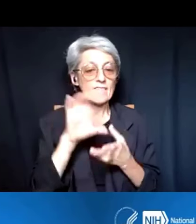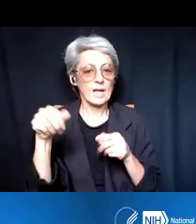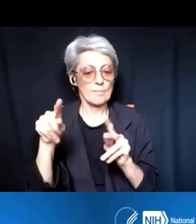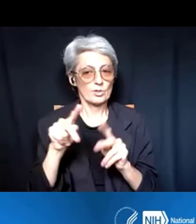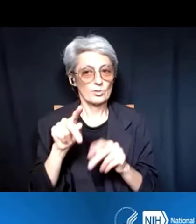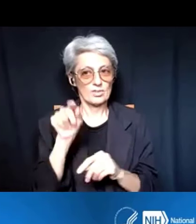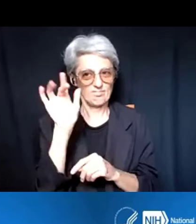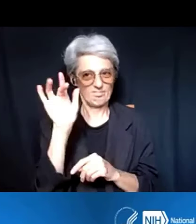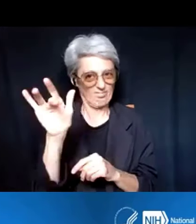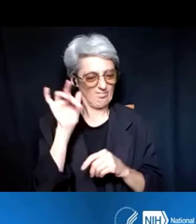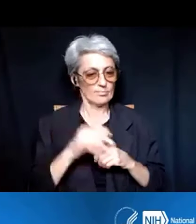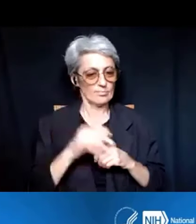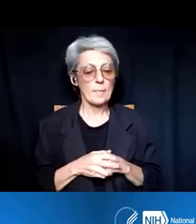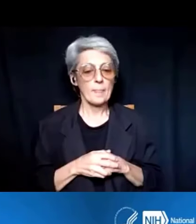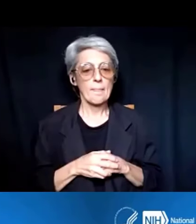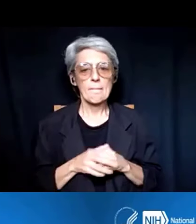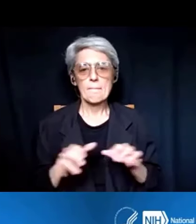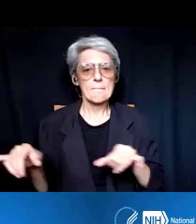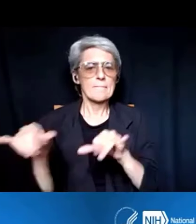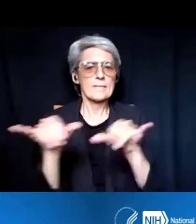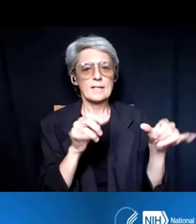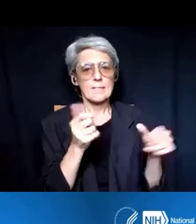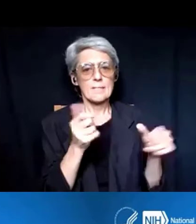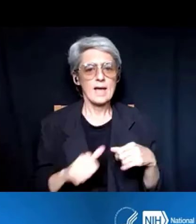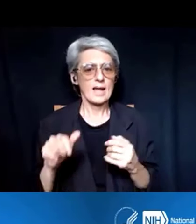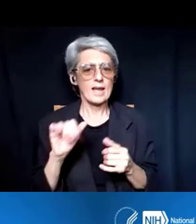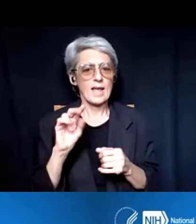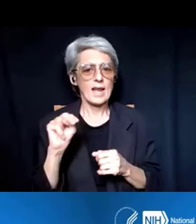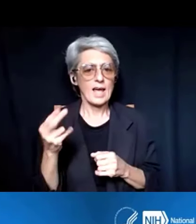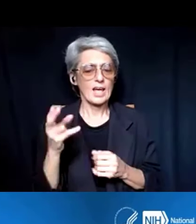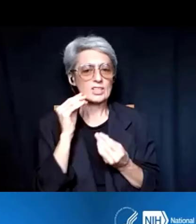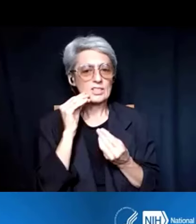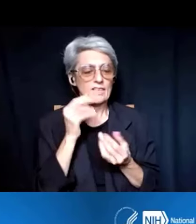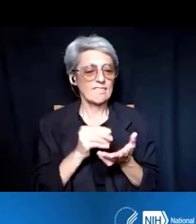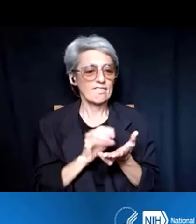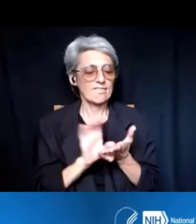across all of NIH funding opportunities. But look for the guide, look for the